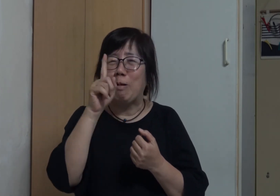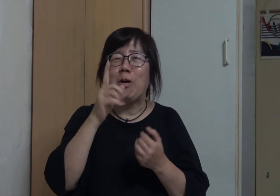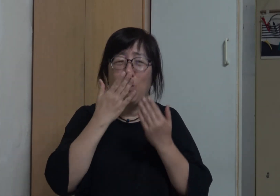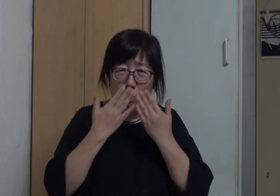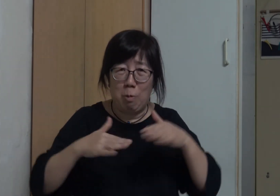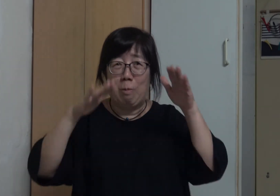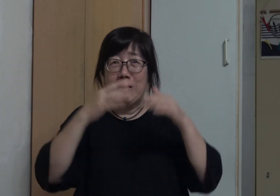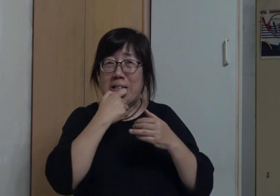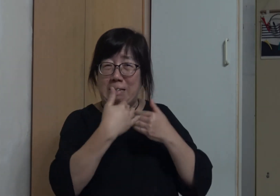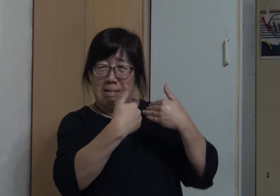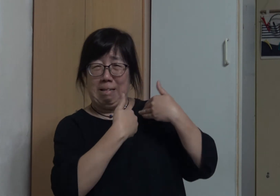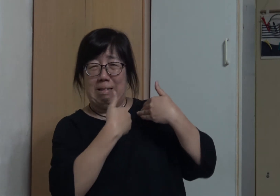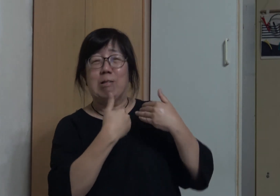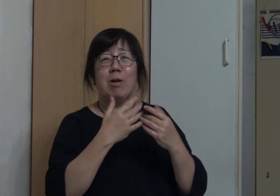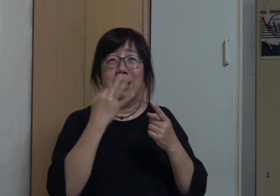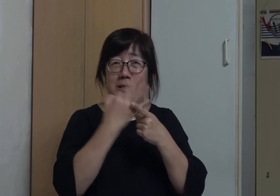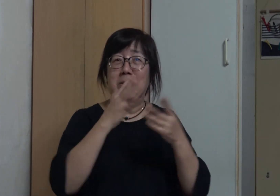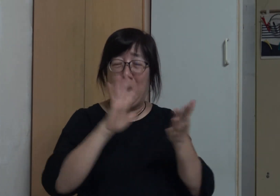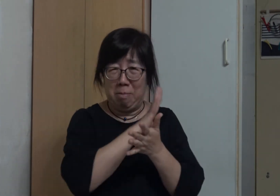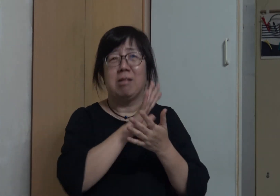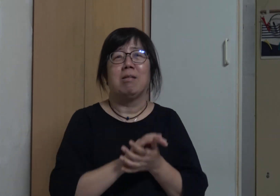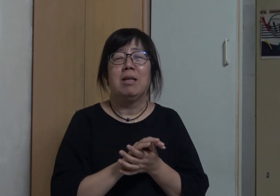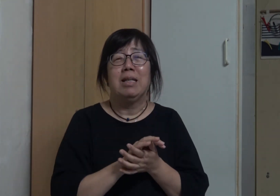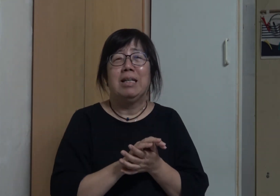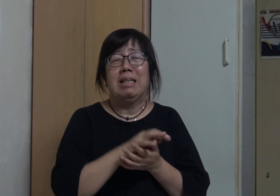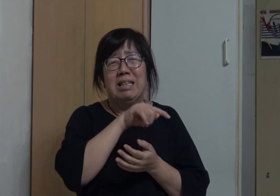One of my classmates had pursued me for 13 years